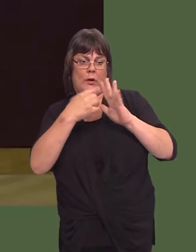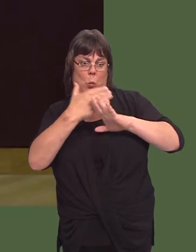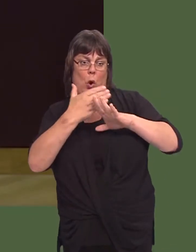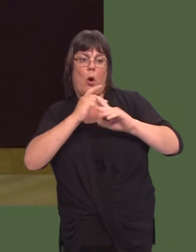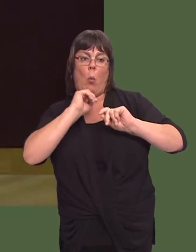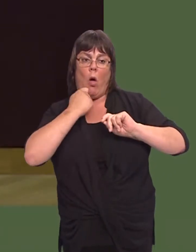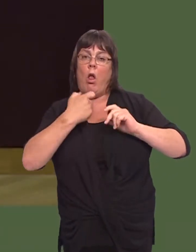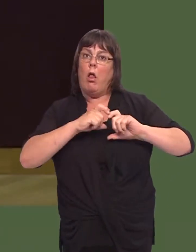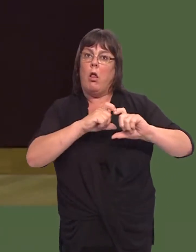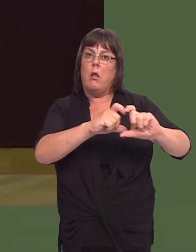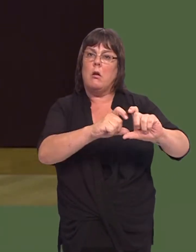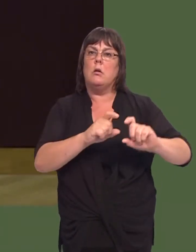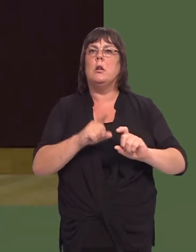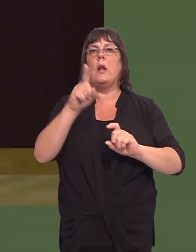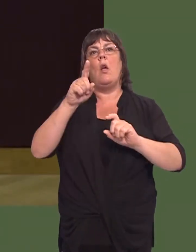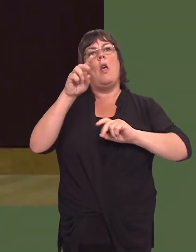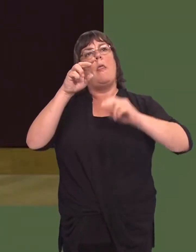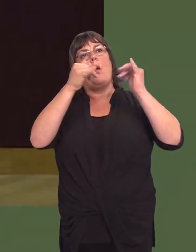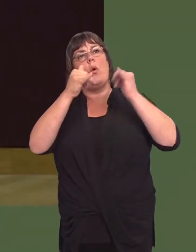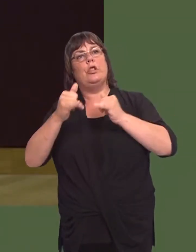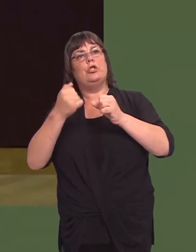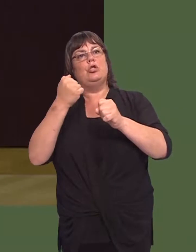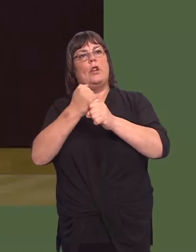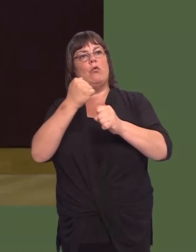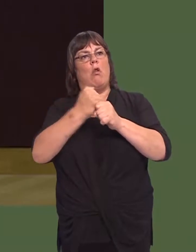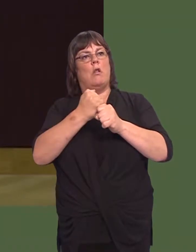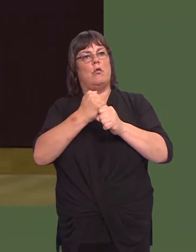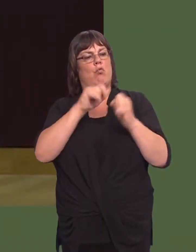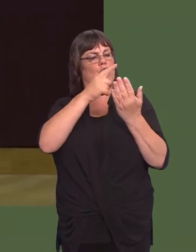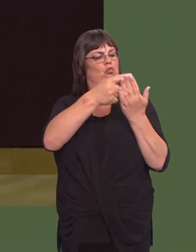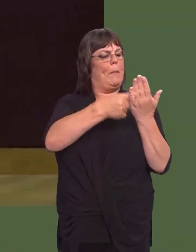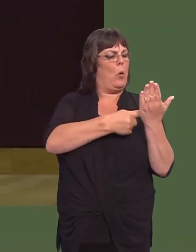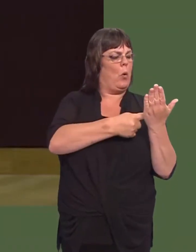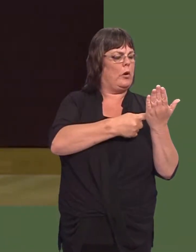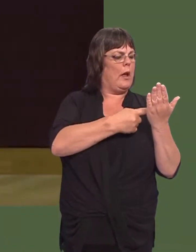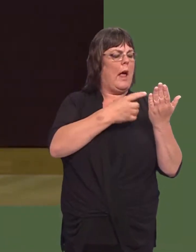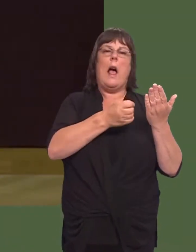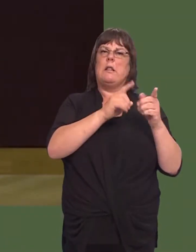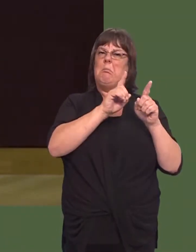proposal, but the auditor generalís report on the initial funding of this project contains